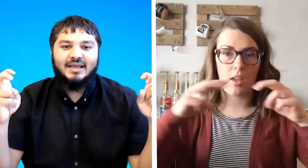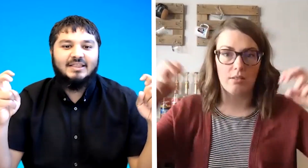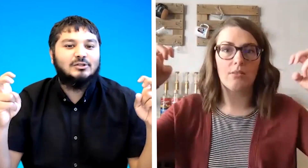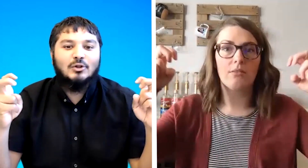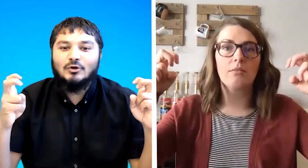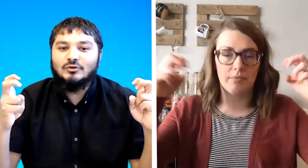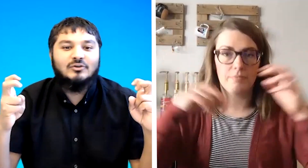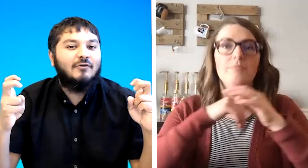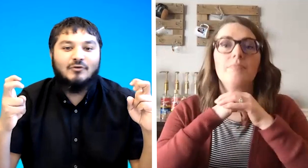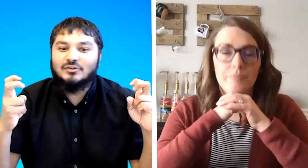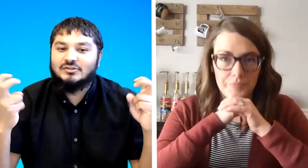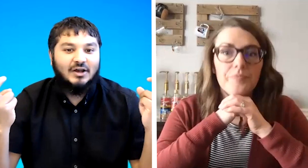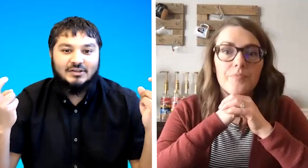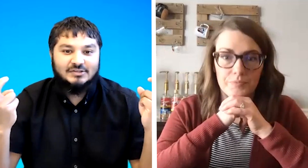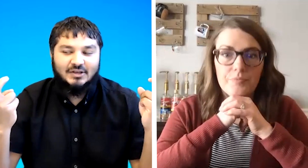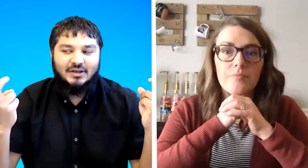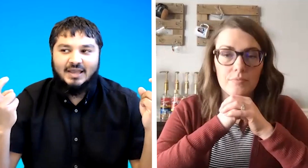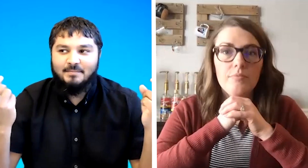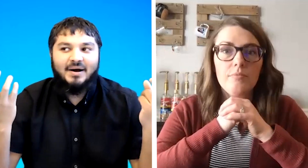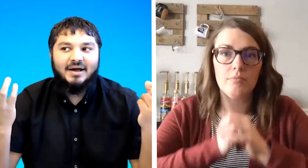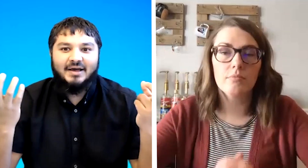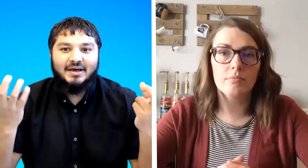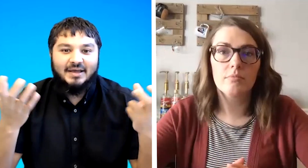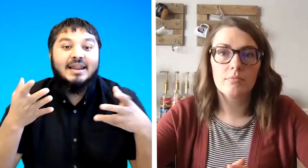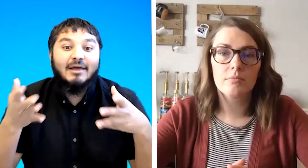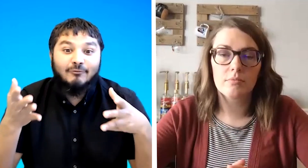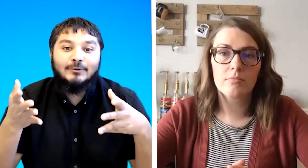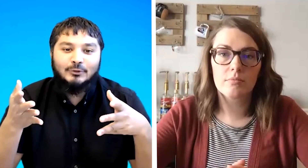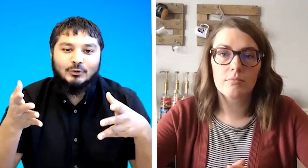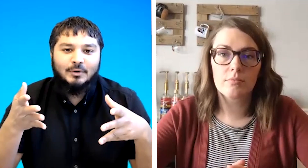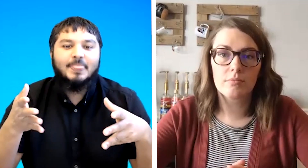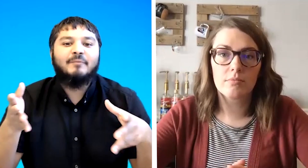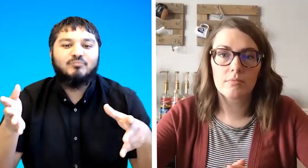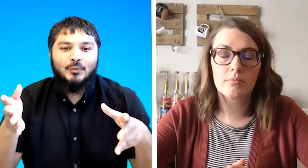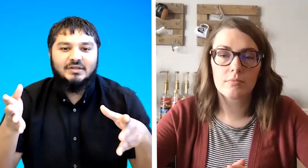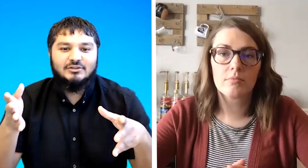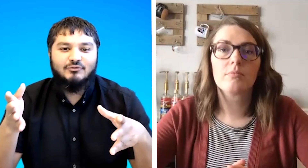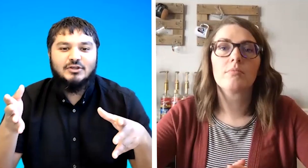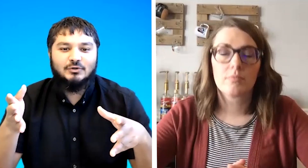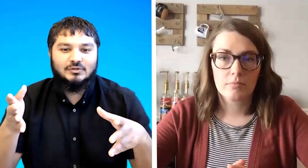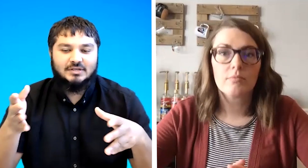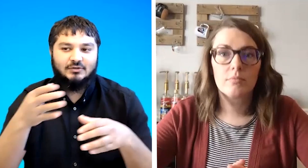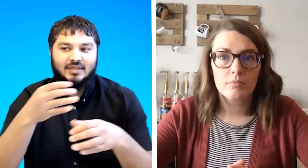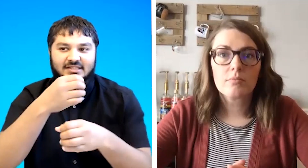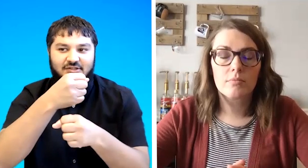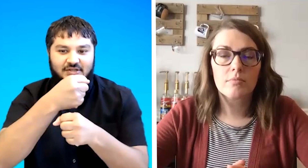there's lots of different signs okay but uh in level two we teach regional science so that's g